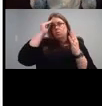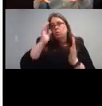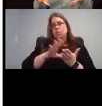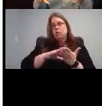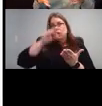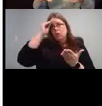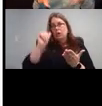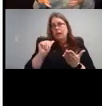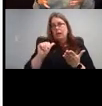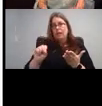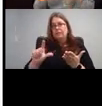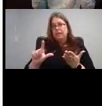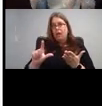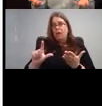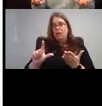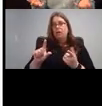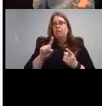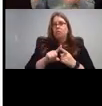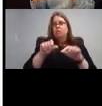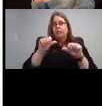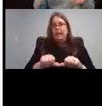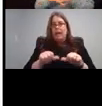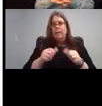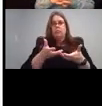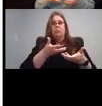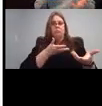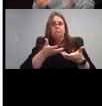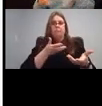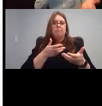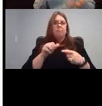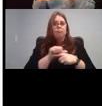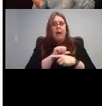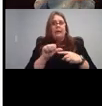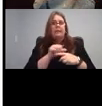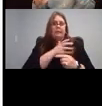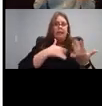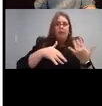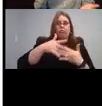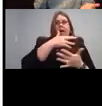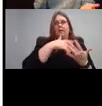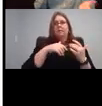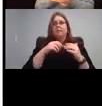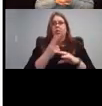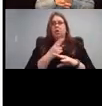targeted to let's actually learn it and have the kids do it back and practice it in an interactive sort of way because